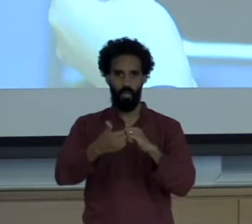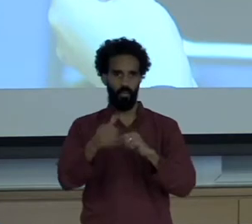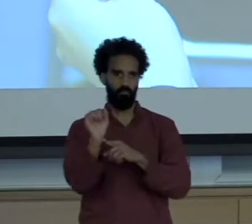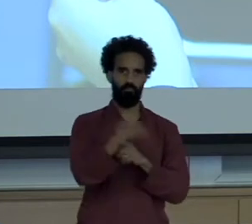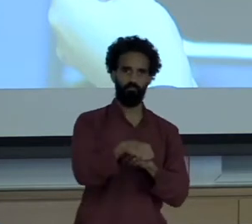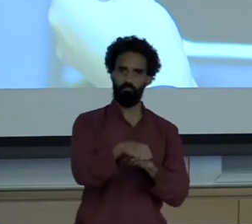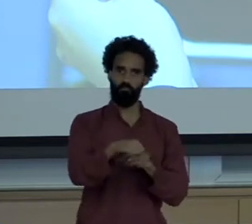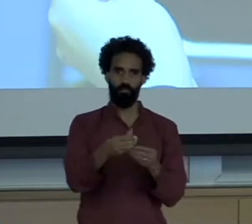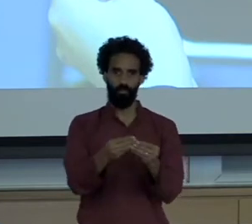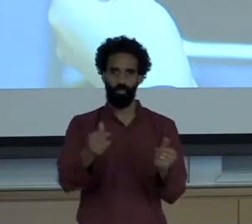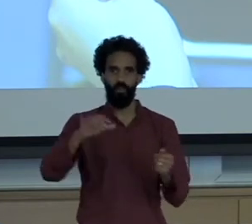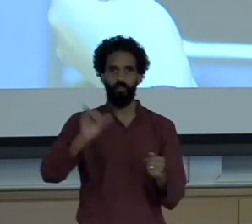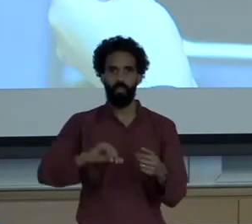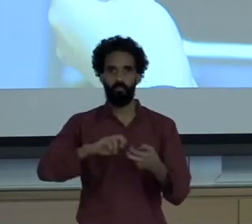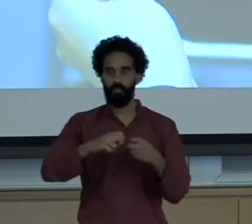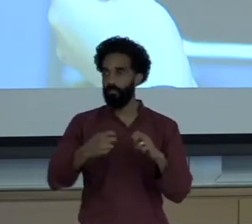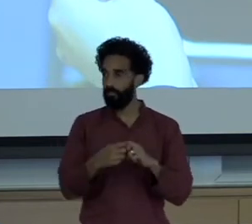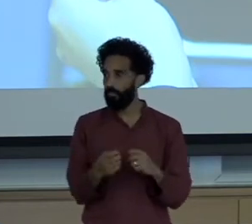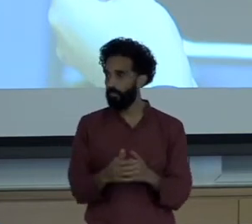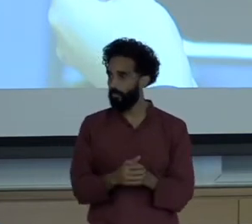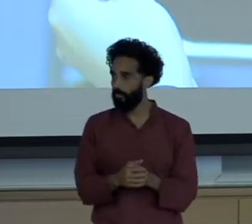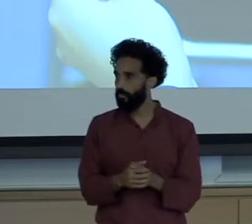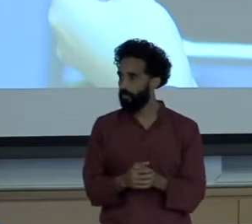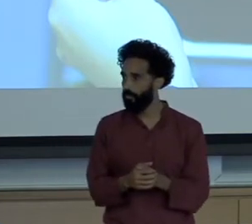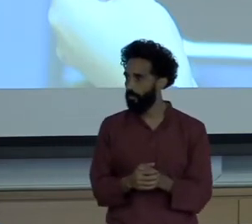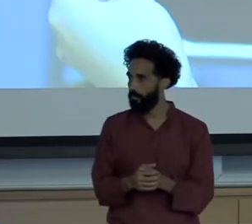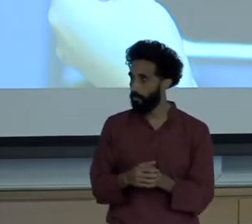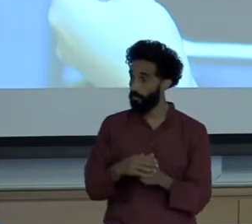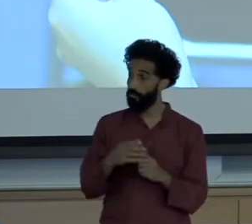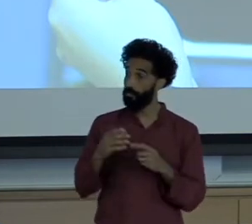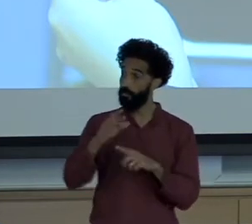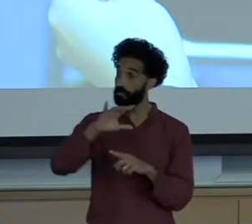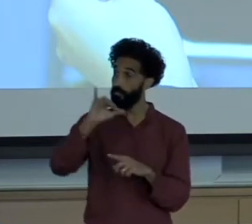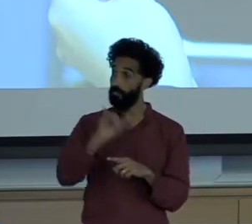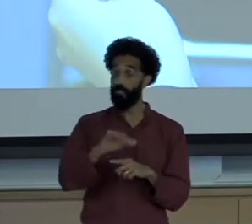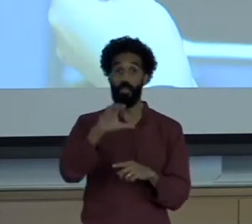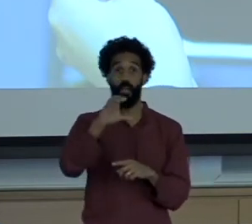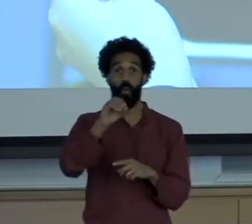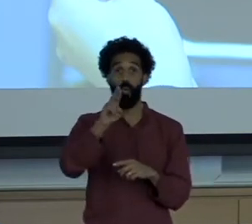This coral is being regrown on off the shores of Punta Cana